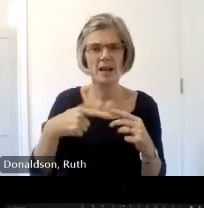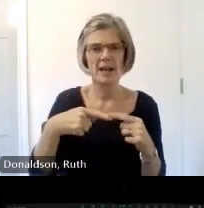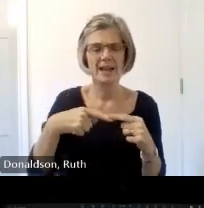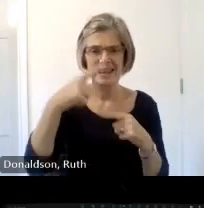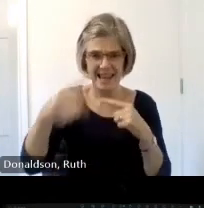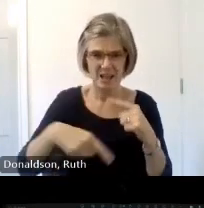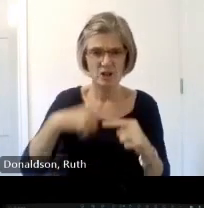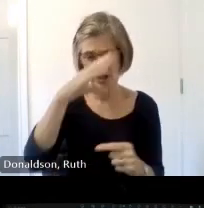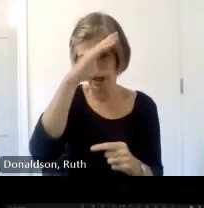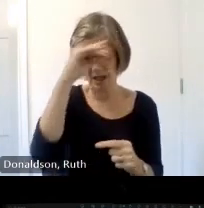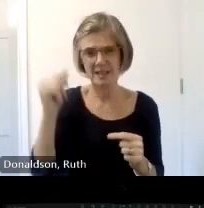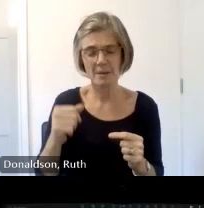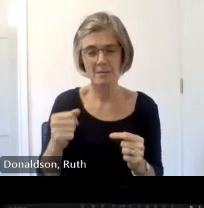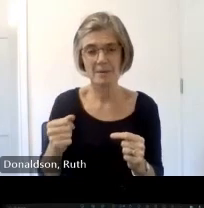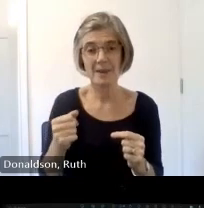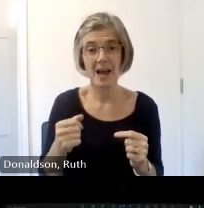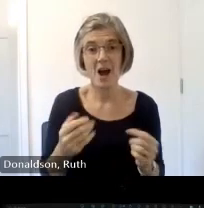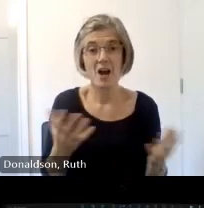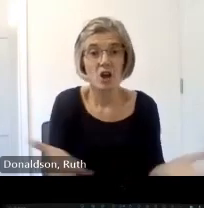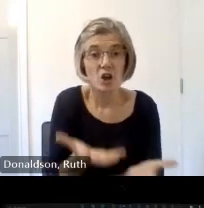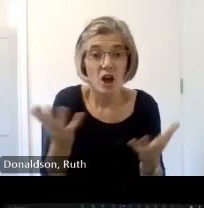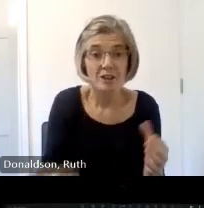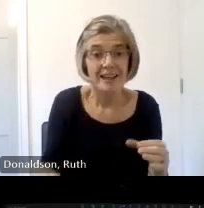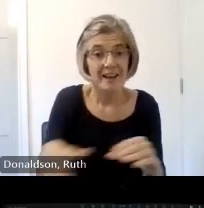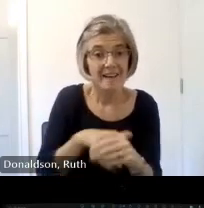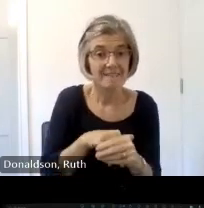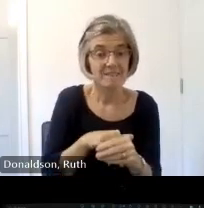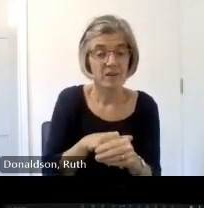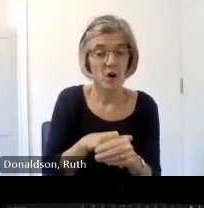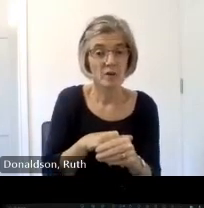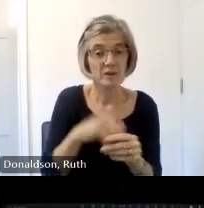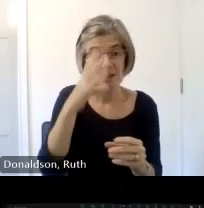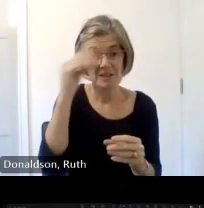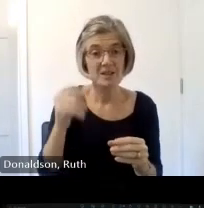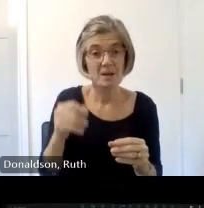awareness raising Campaign which helps deliver on Scotland's archaeology strategy this year's